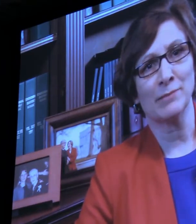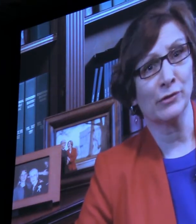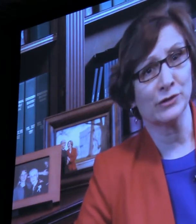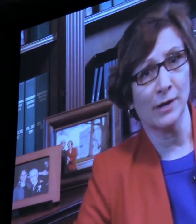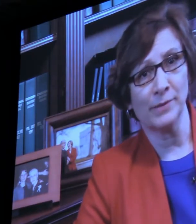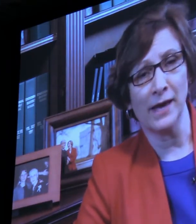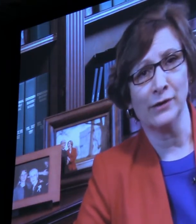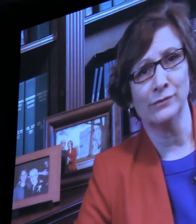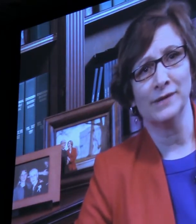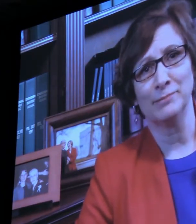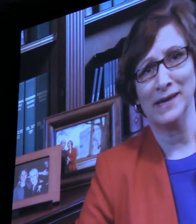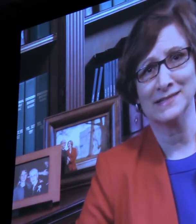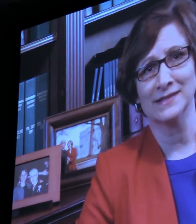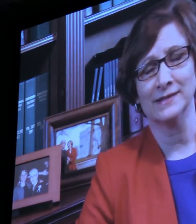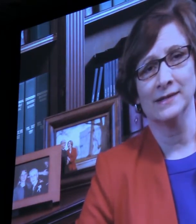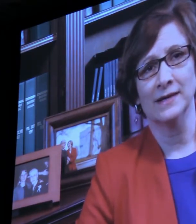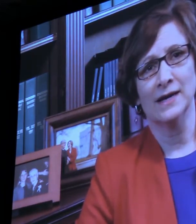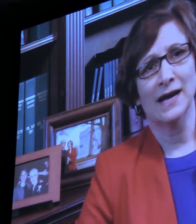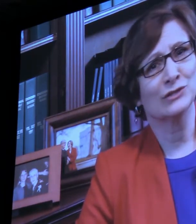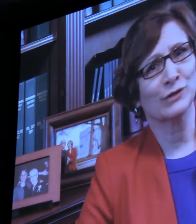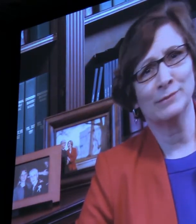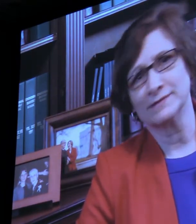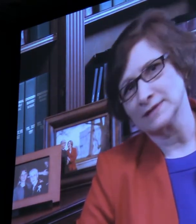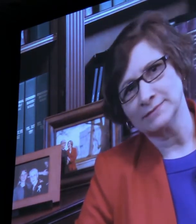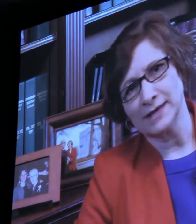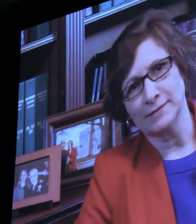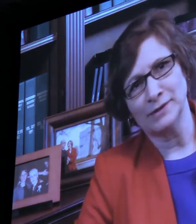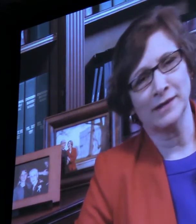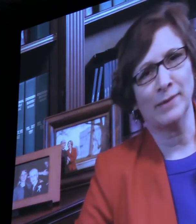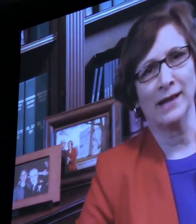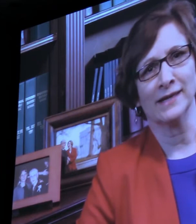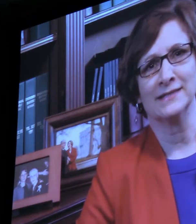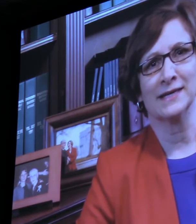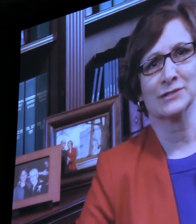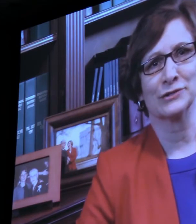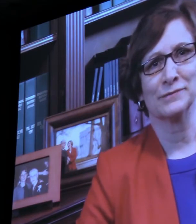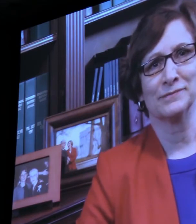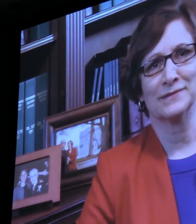My mother taught piano and painted. I dreamed of someday being a ballet dancer.